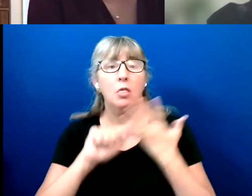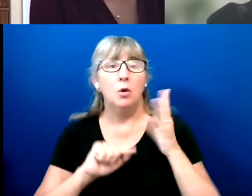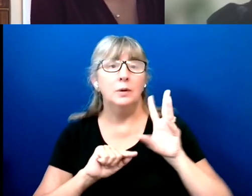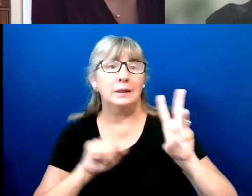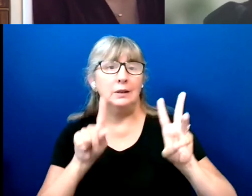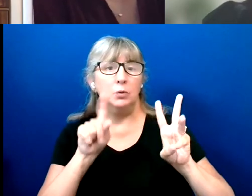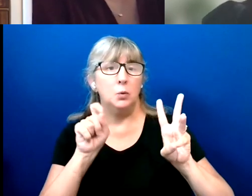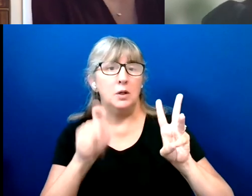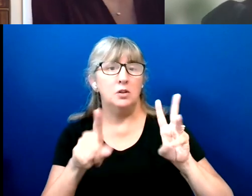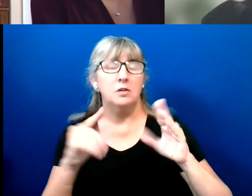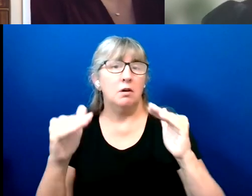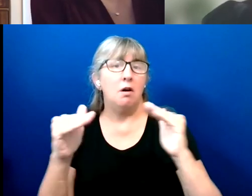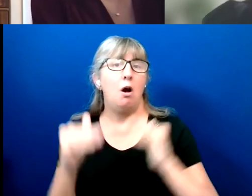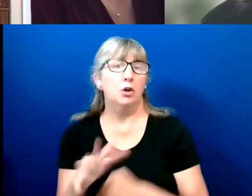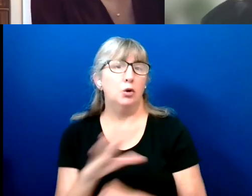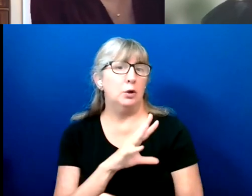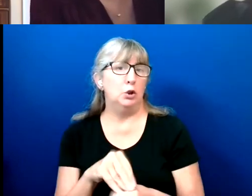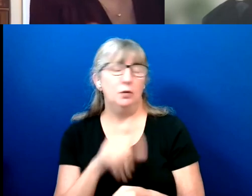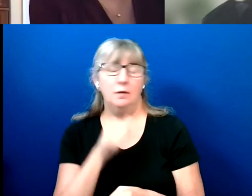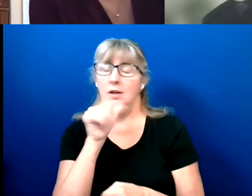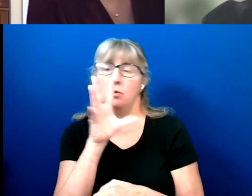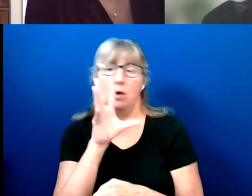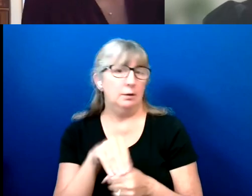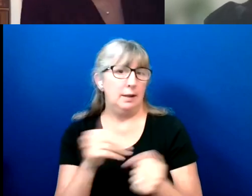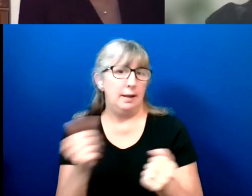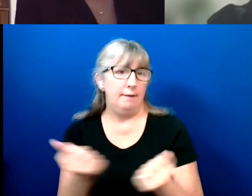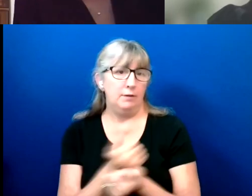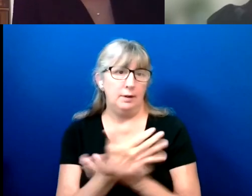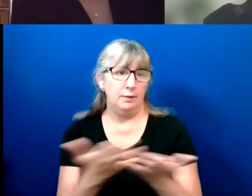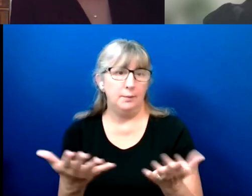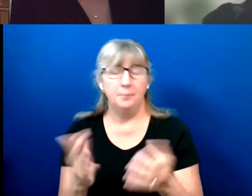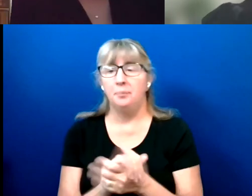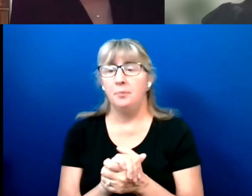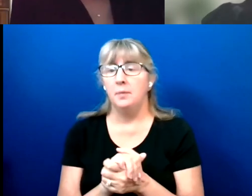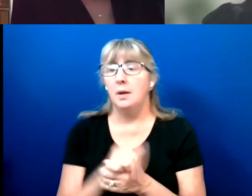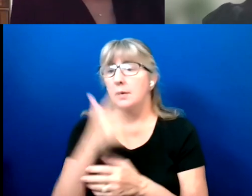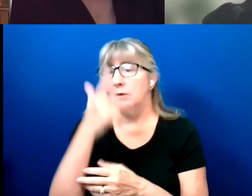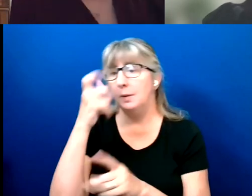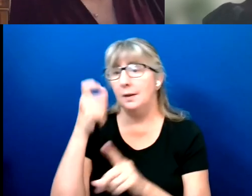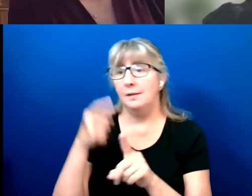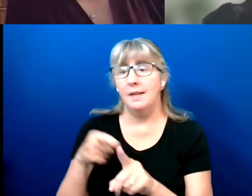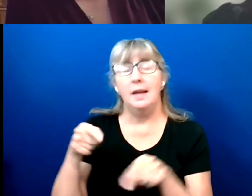They don't capture it all. Because of that, in our survey, I should mention this.